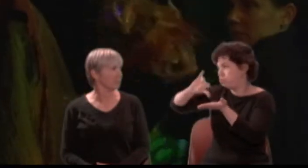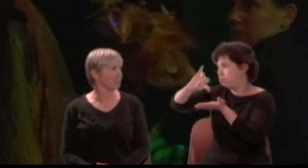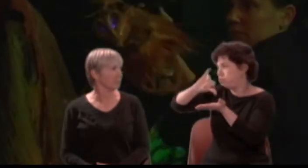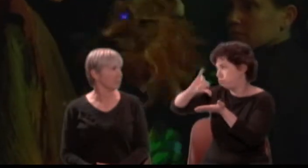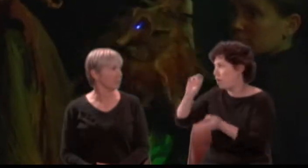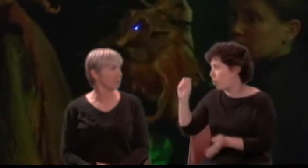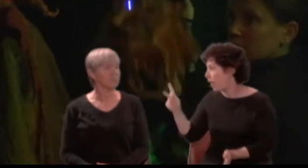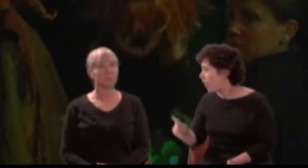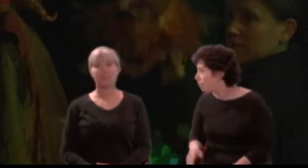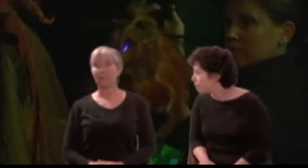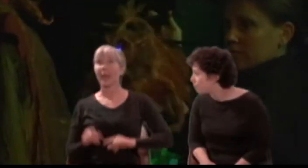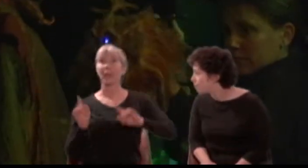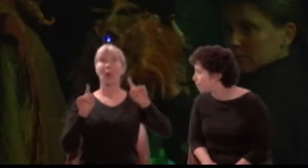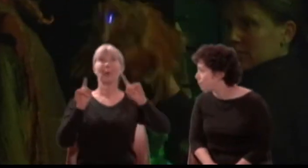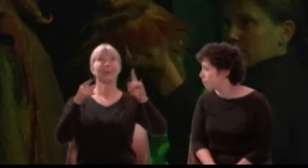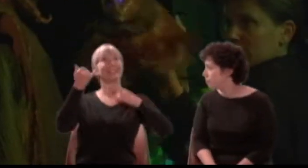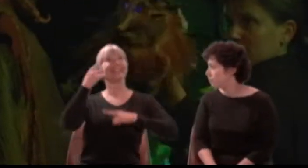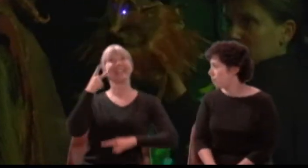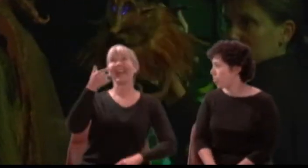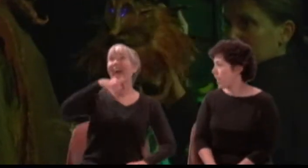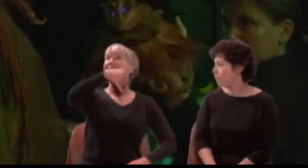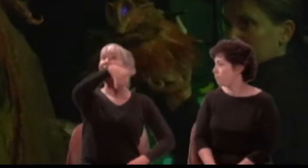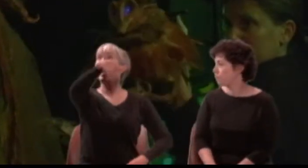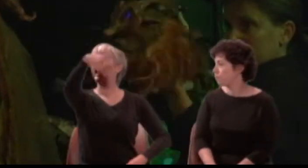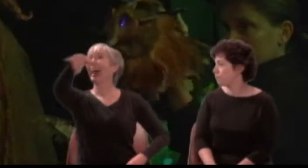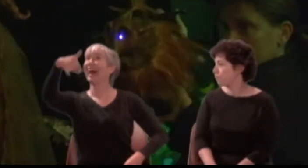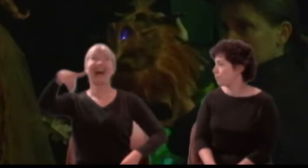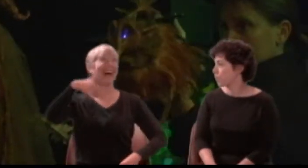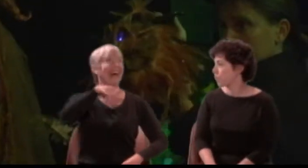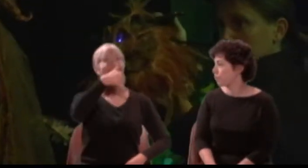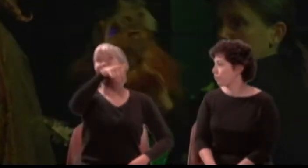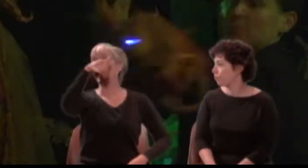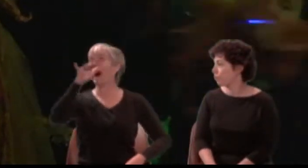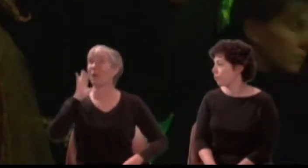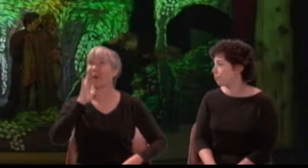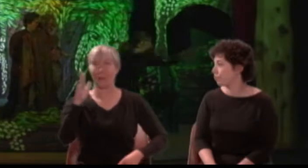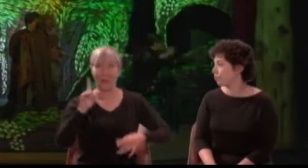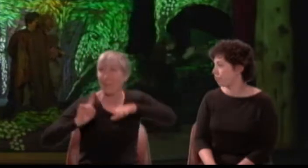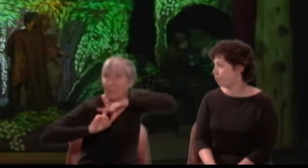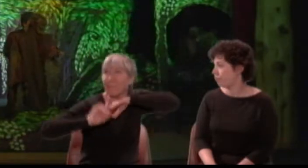Puck: I go, I go; look how I go, swifter than arrow from Tartar's bow. [Shot-gun sound]